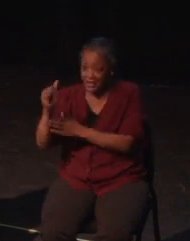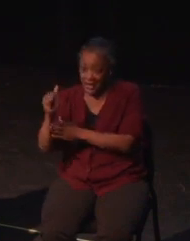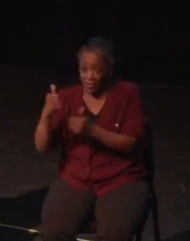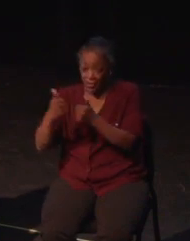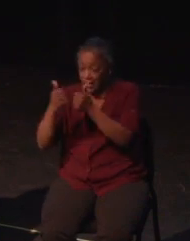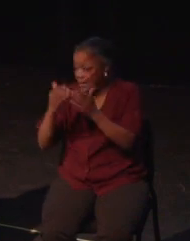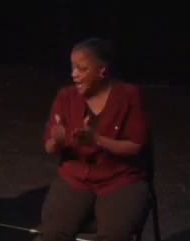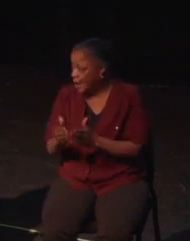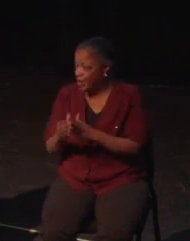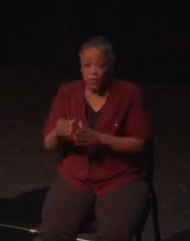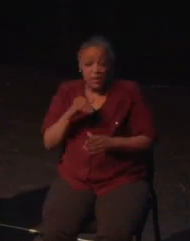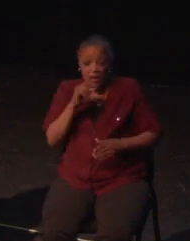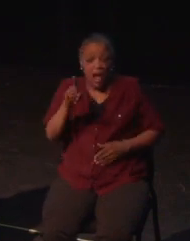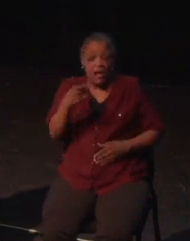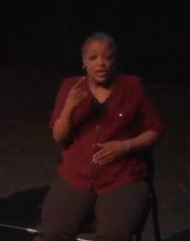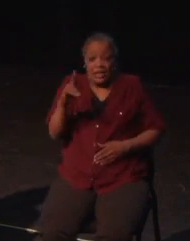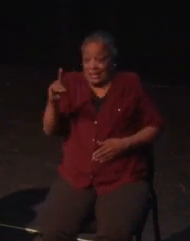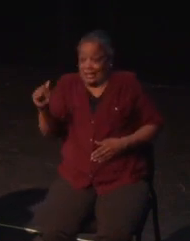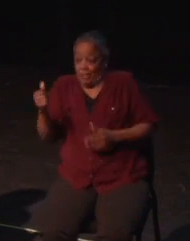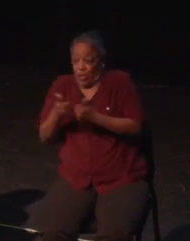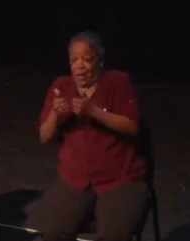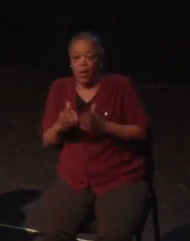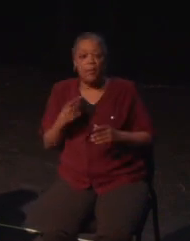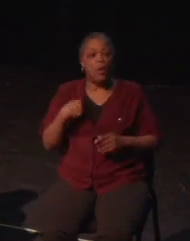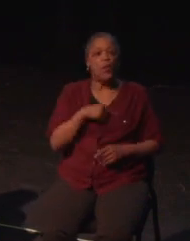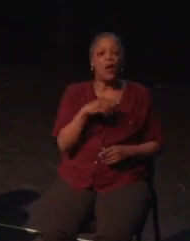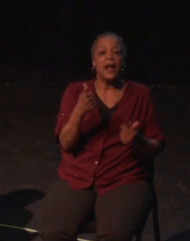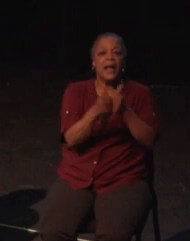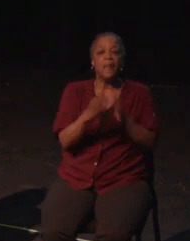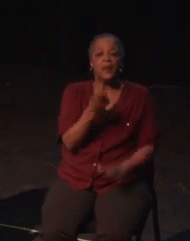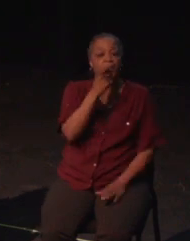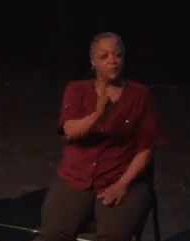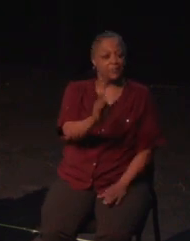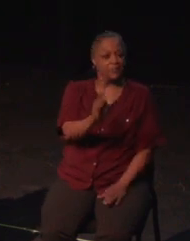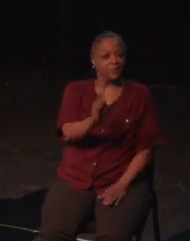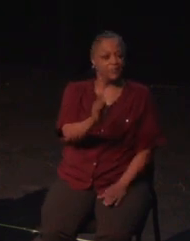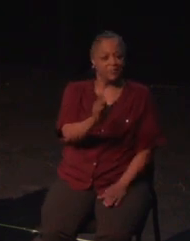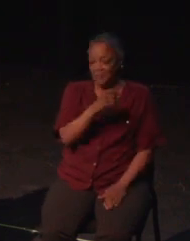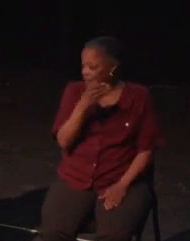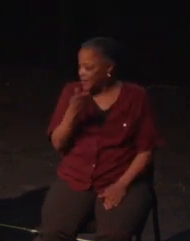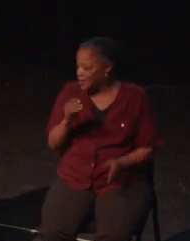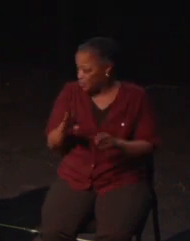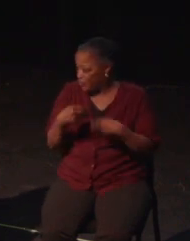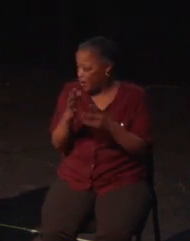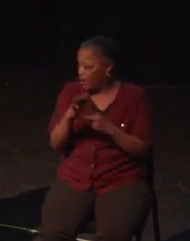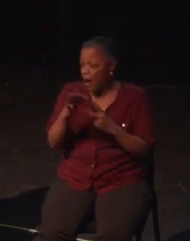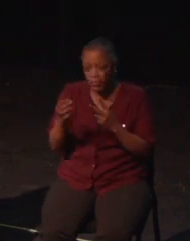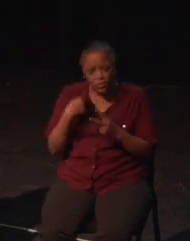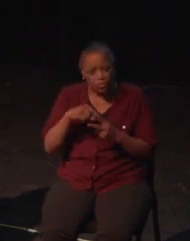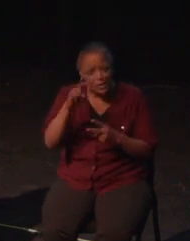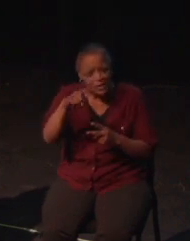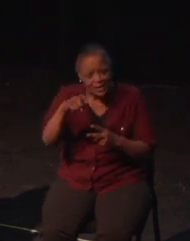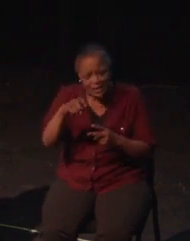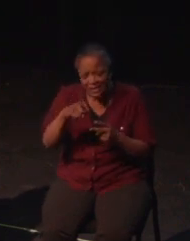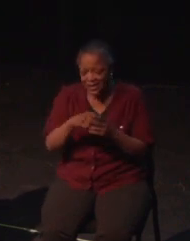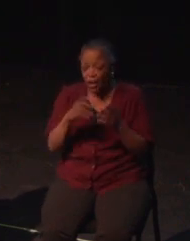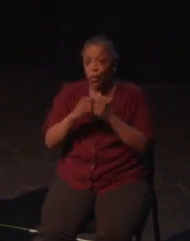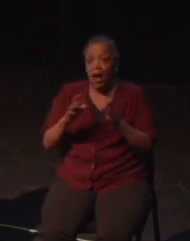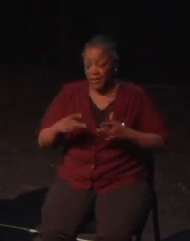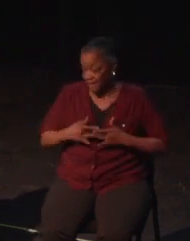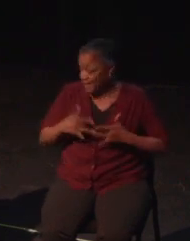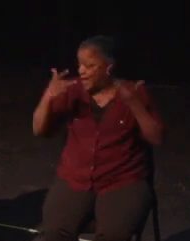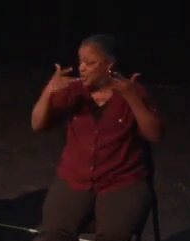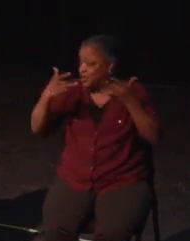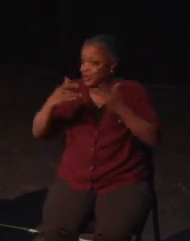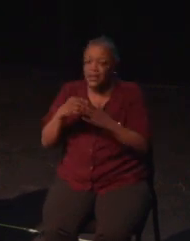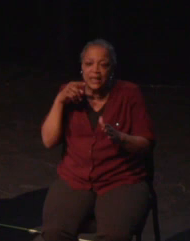With few options to change things, I have little choice of managing it myself.